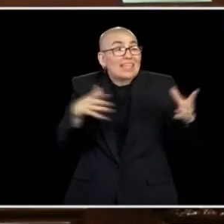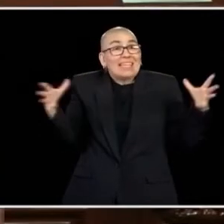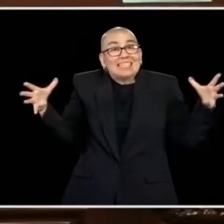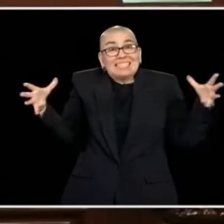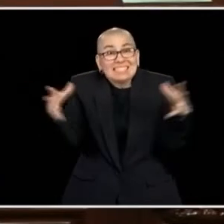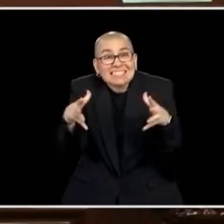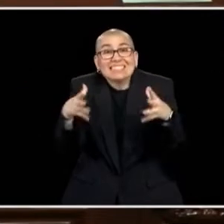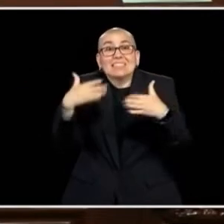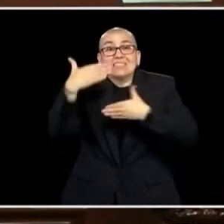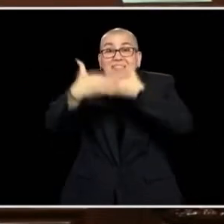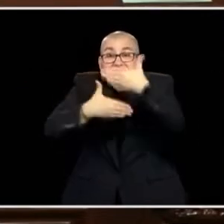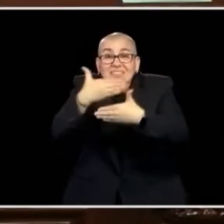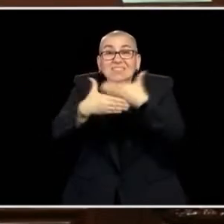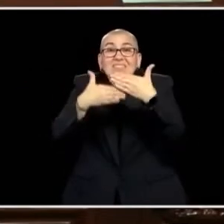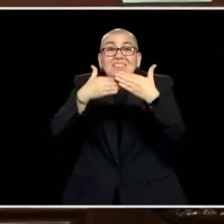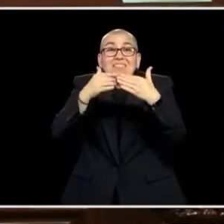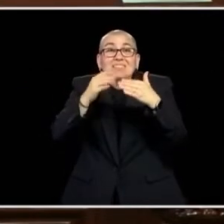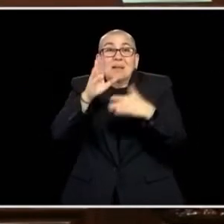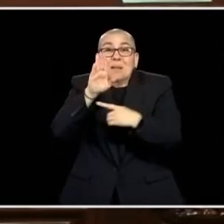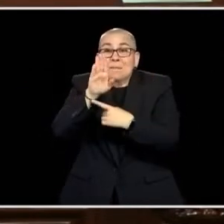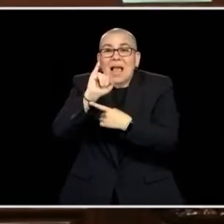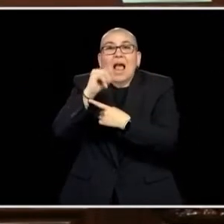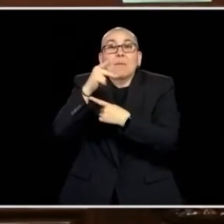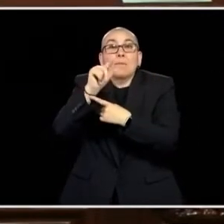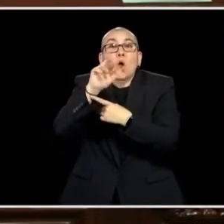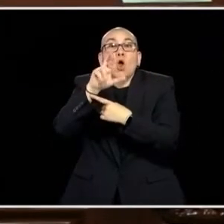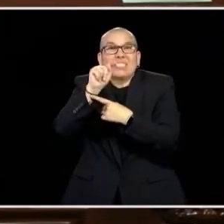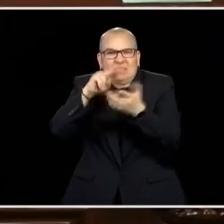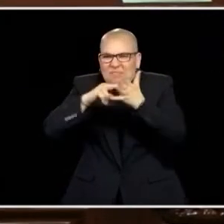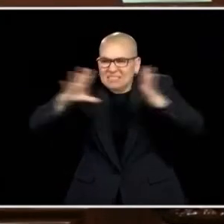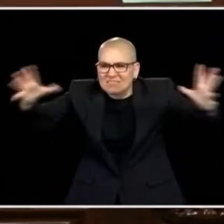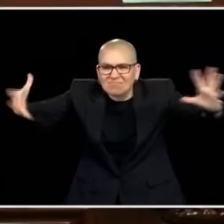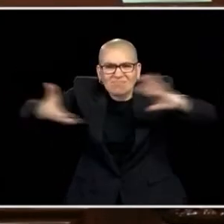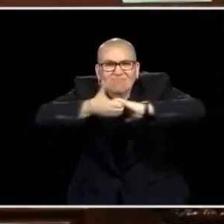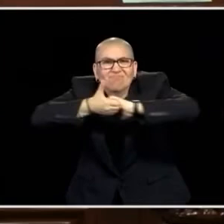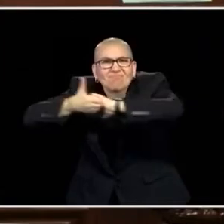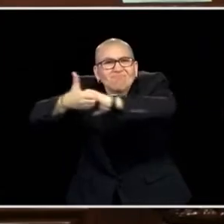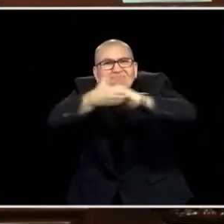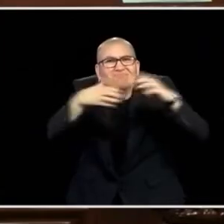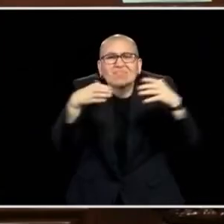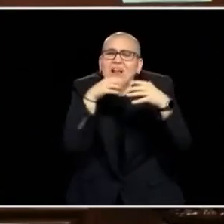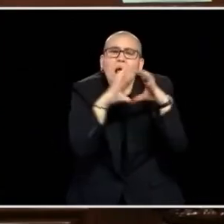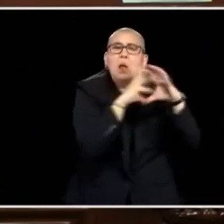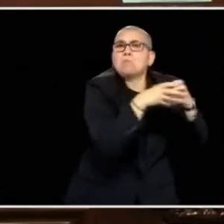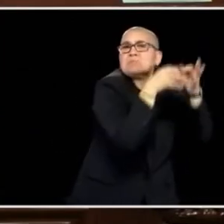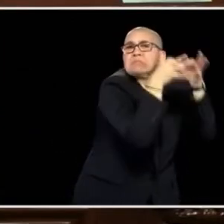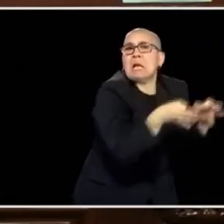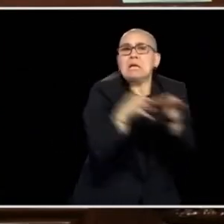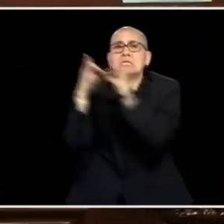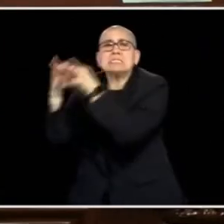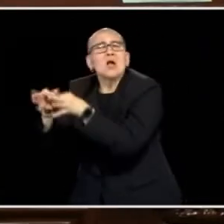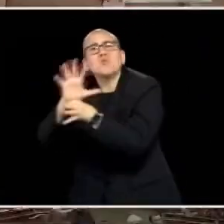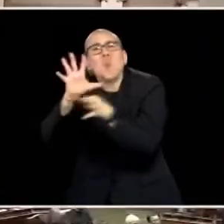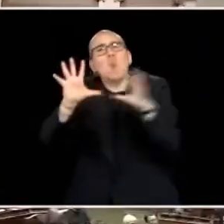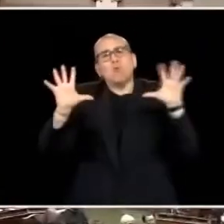RESOURCES TO DO IT AND WE CAN MOVE MINNESOTA FORWARD IN A BIPARTISAN MANNER SO I WOULD ASK IF WE'RE GETTING CLOSE TO A COMPROMISE ON THIS, LET'S FINISH THIS DEAL AND LET'S